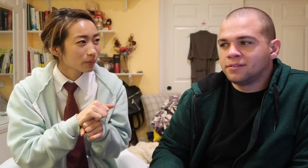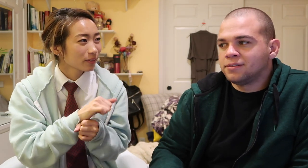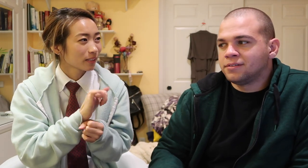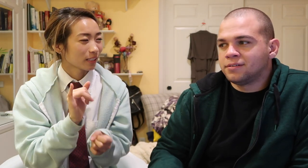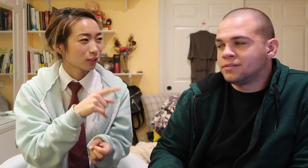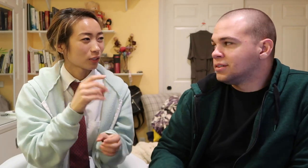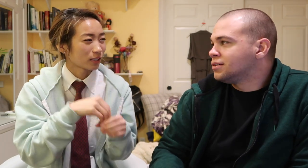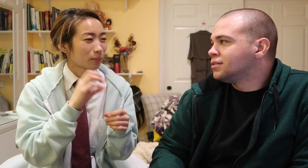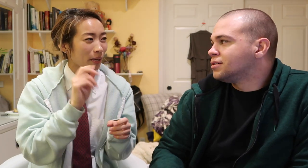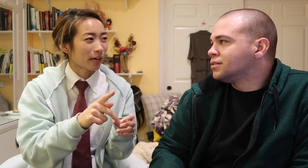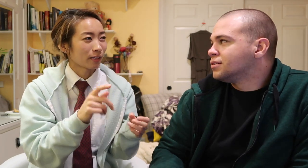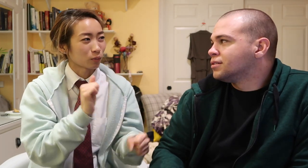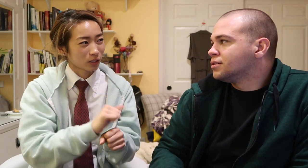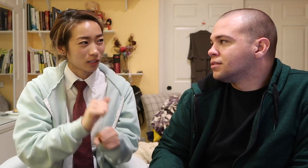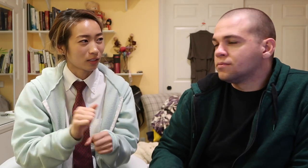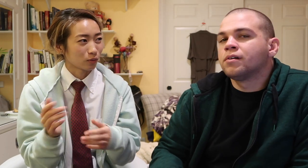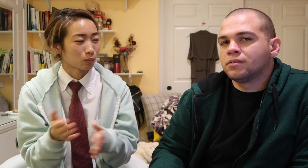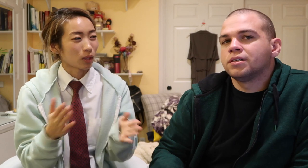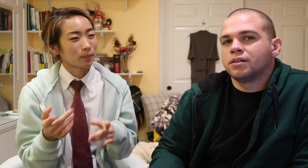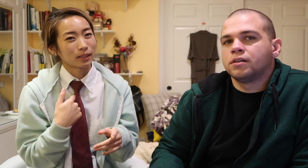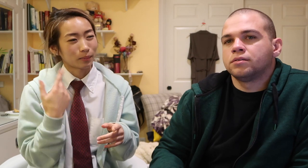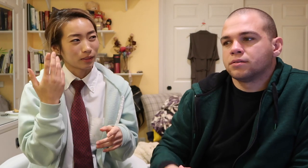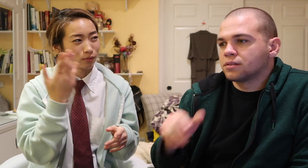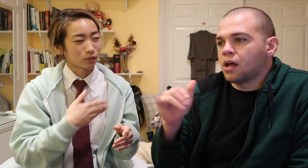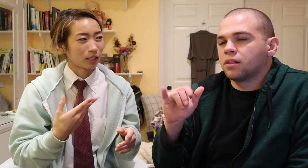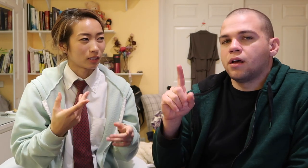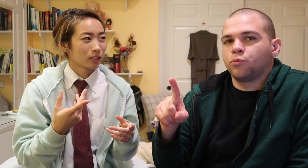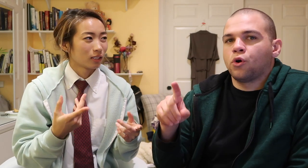like you're in the back working prep and im working in the front